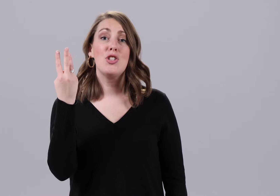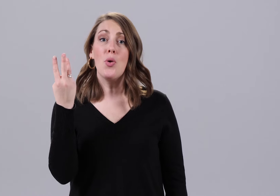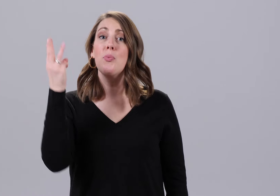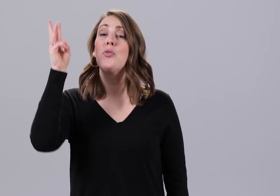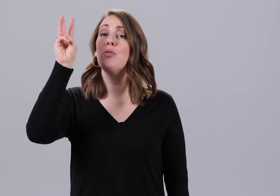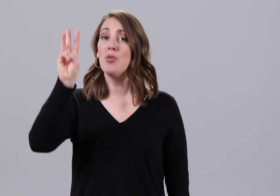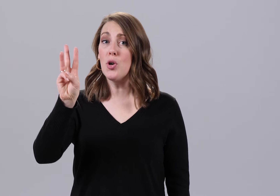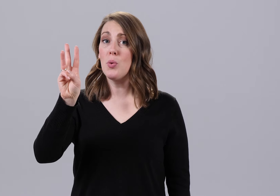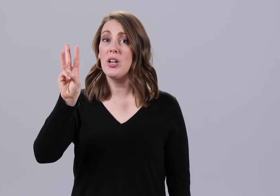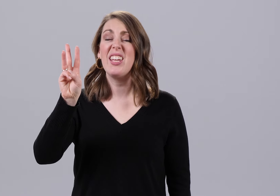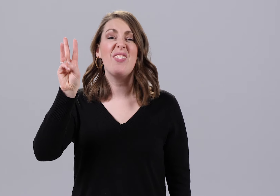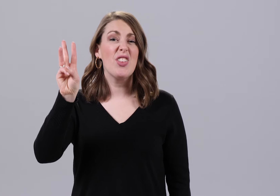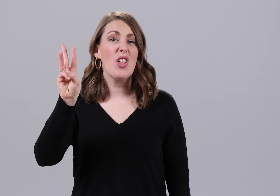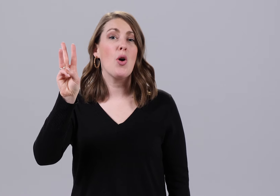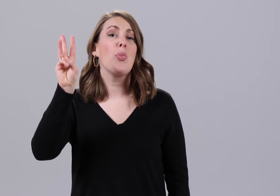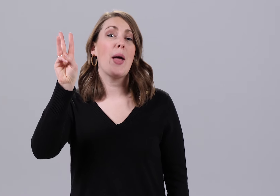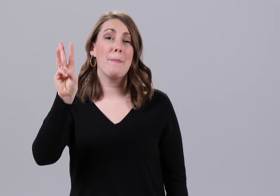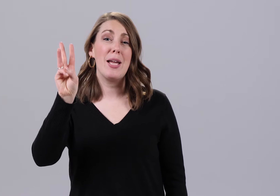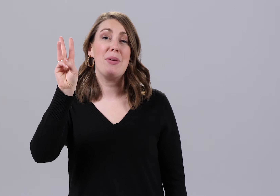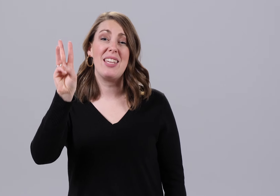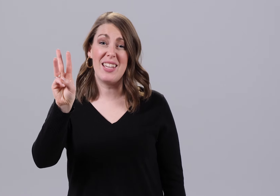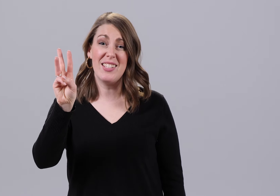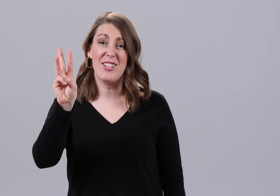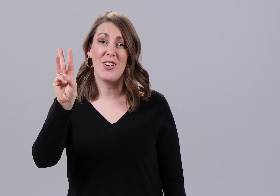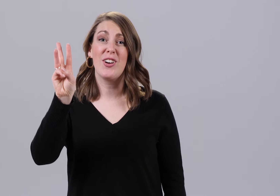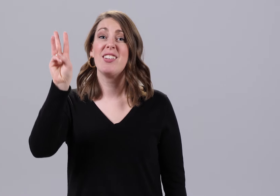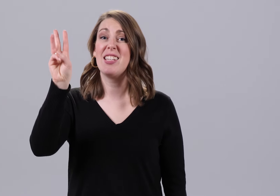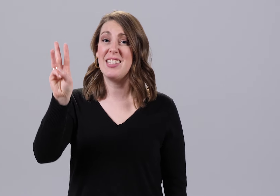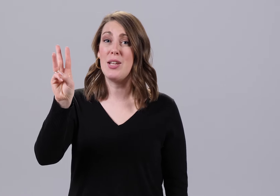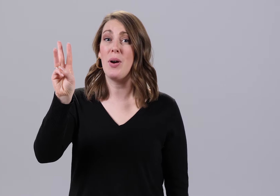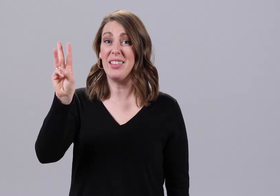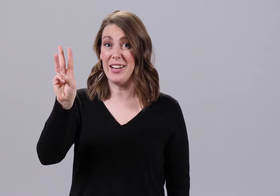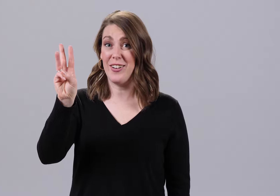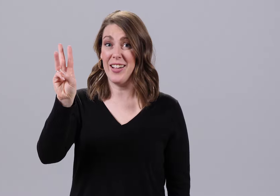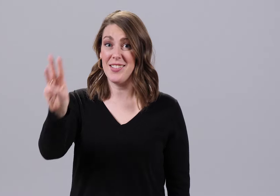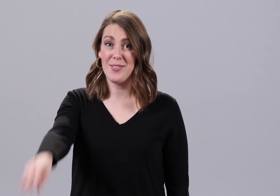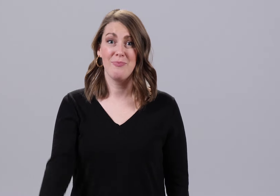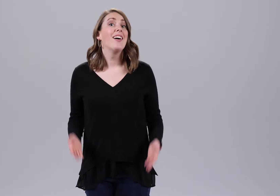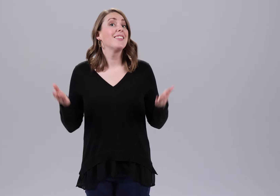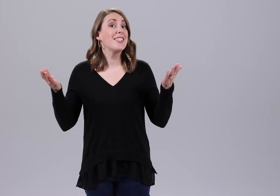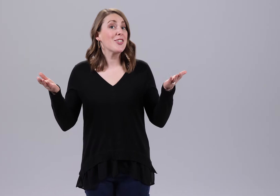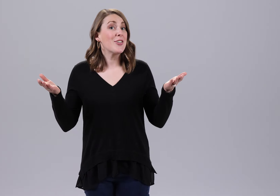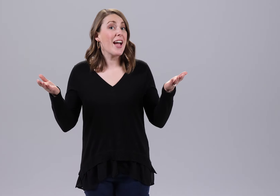Don't move it forward, even though that might be easier to see what letter it is. Let's learn how